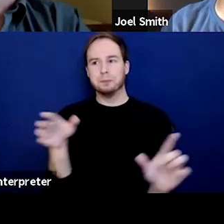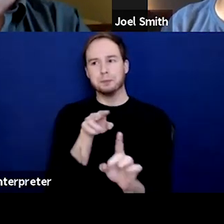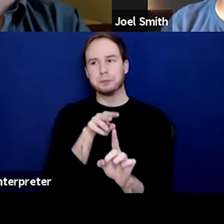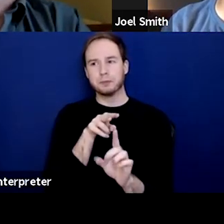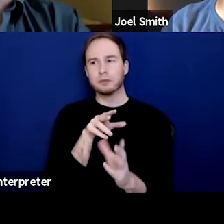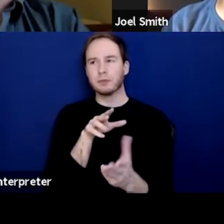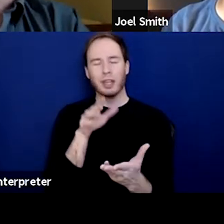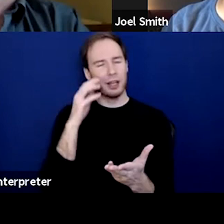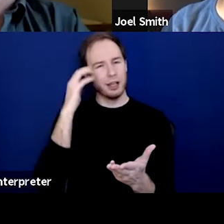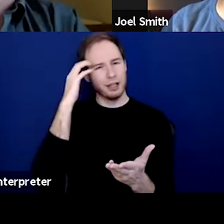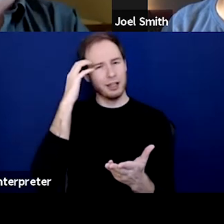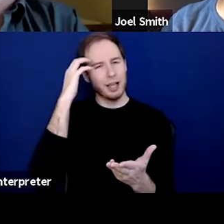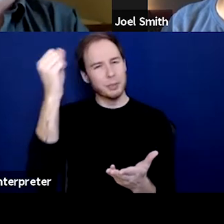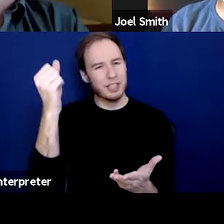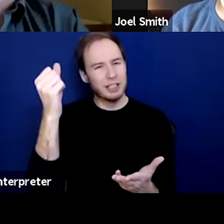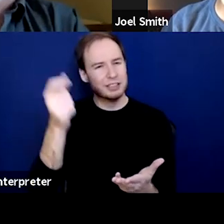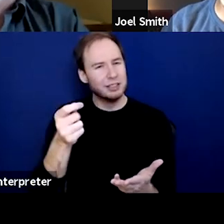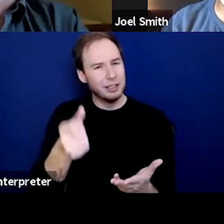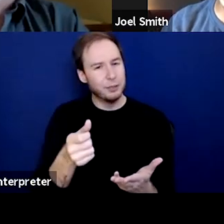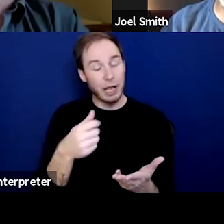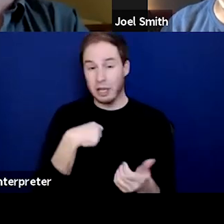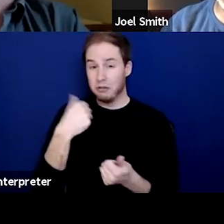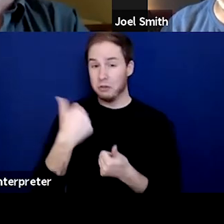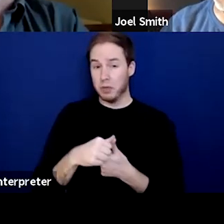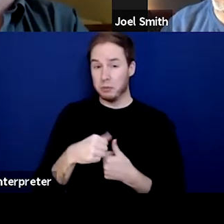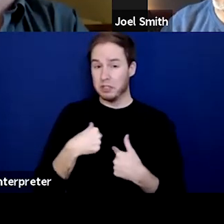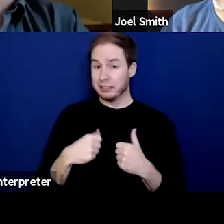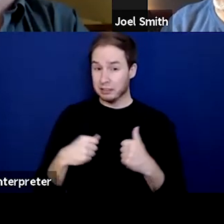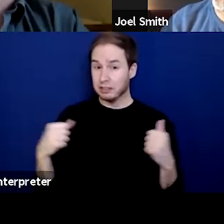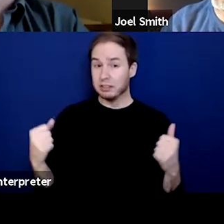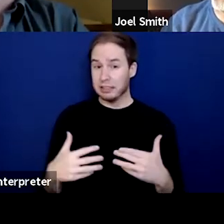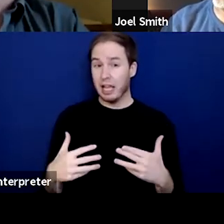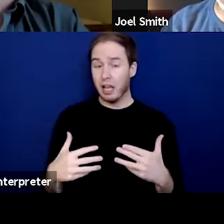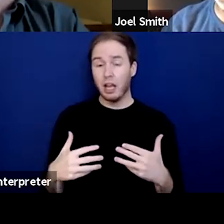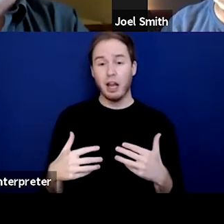that always scared me from recovery was that I would walk in there